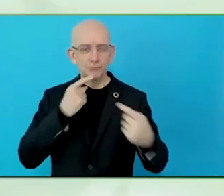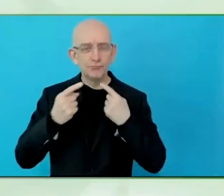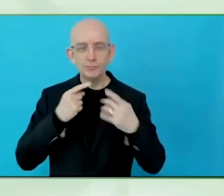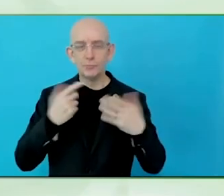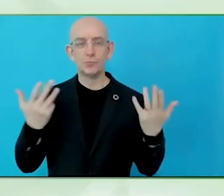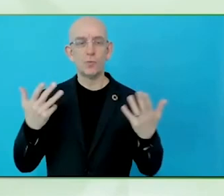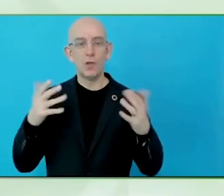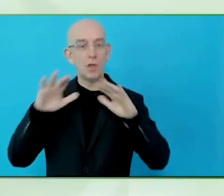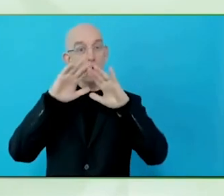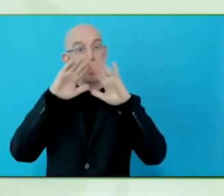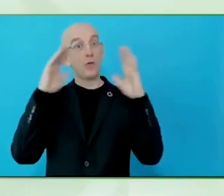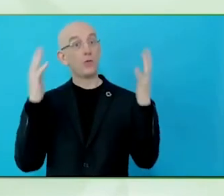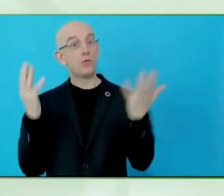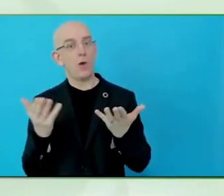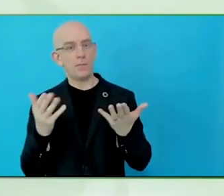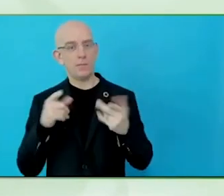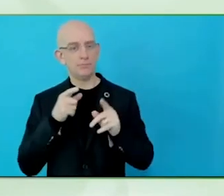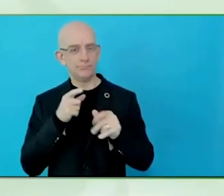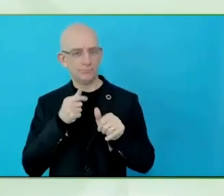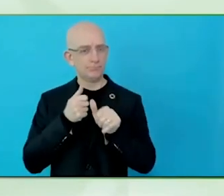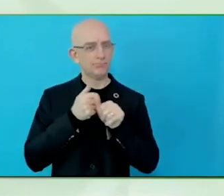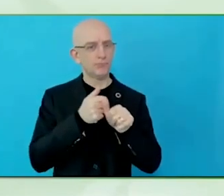Would you like to introduce yourself? Thank you so much, Sharon.